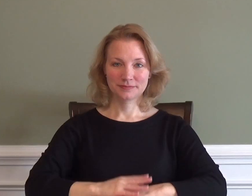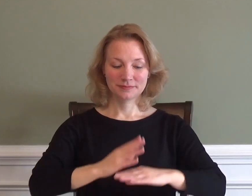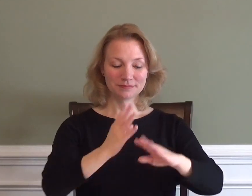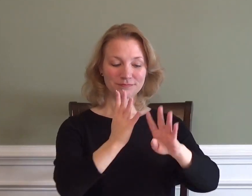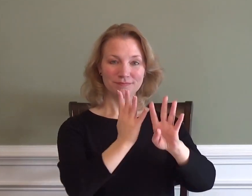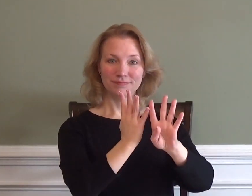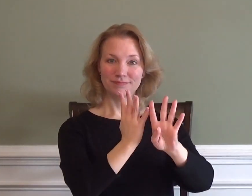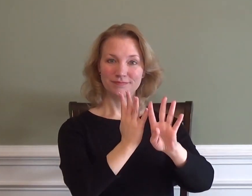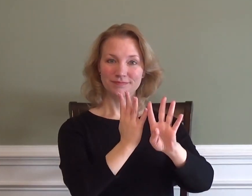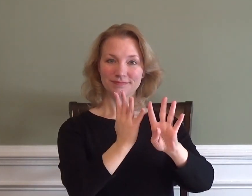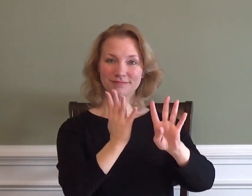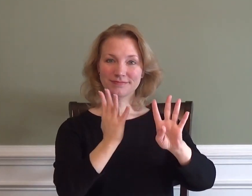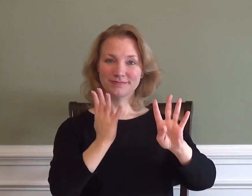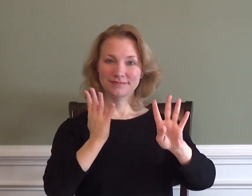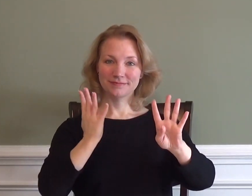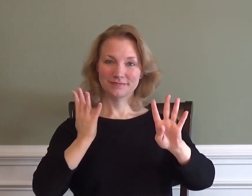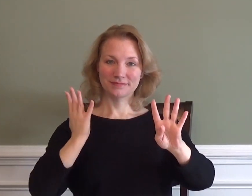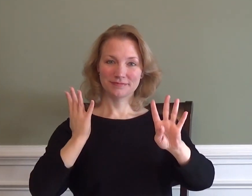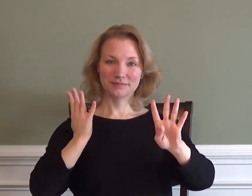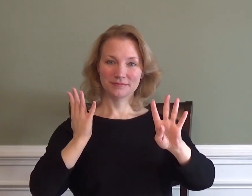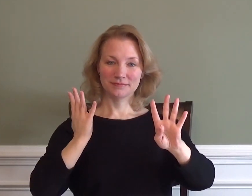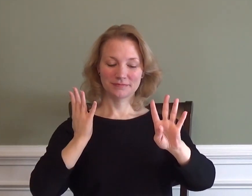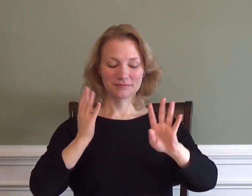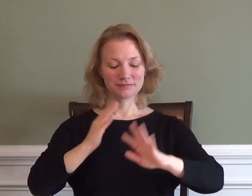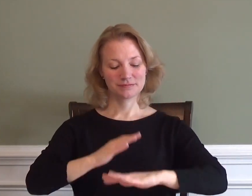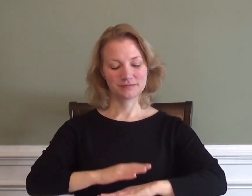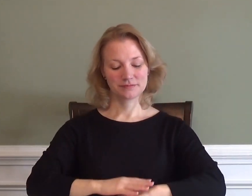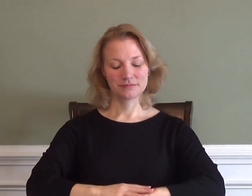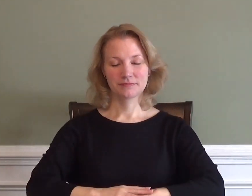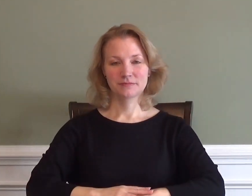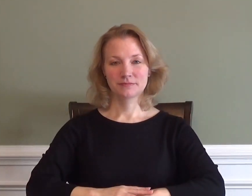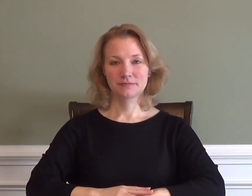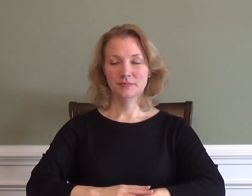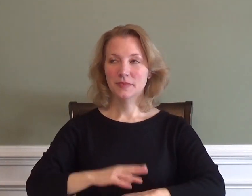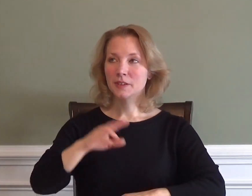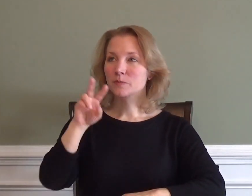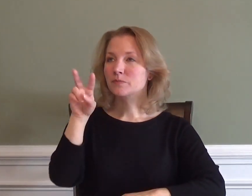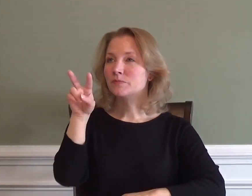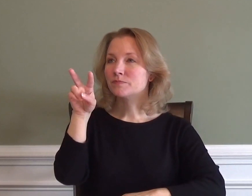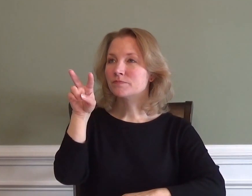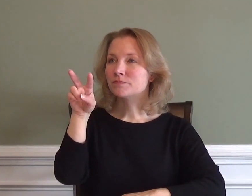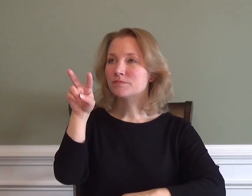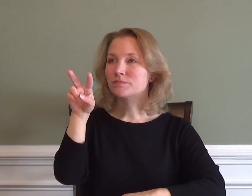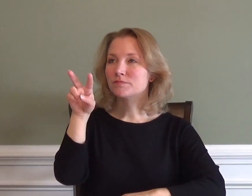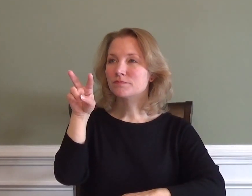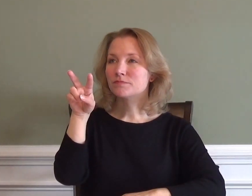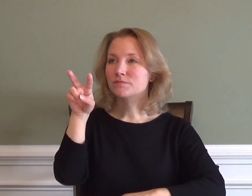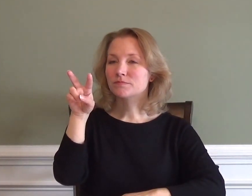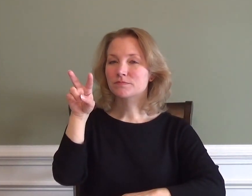LINE UP LOOK AT